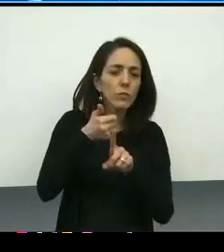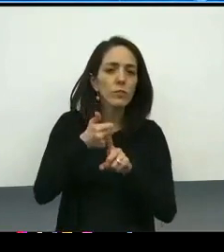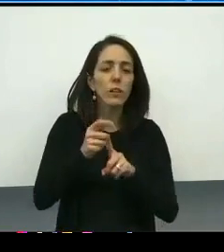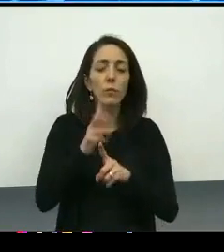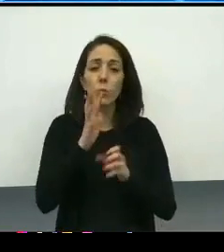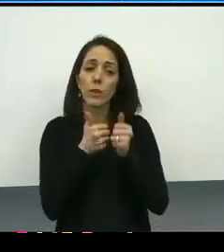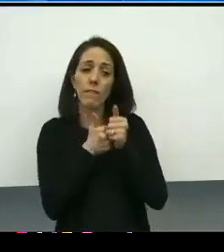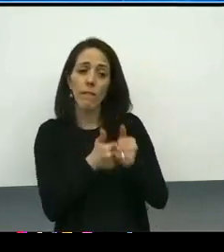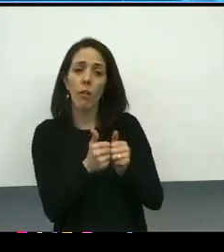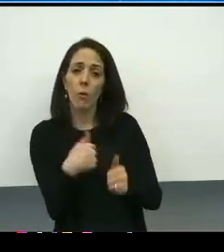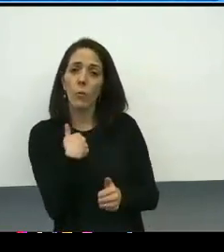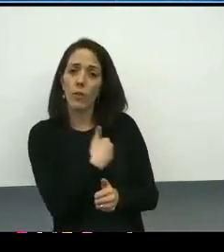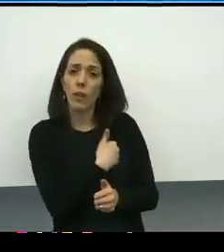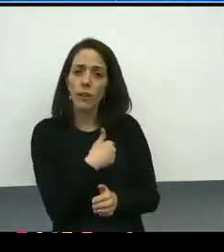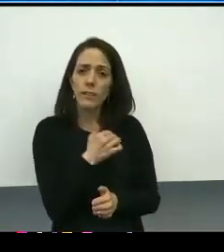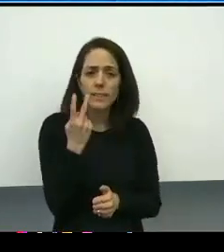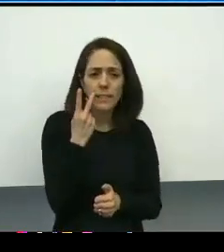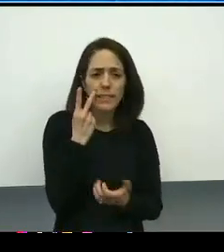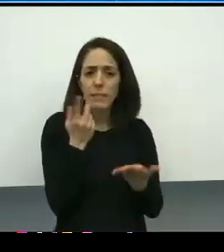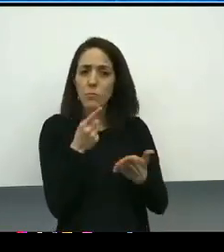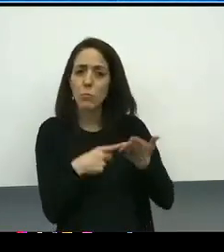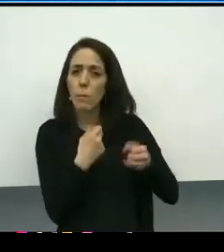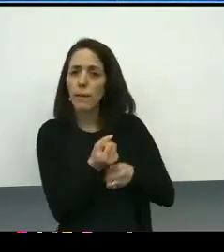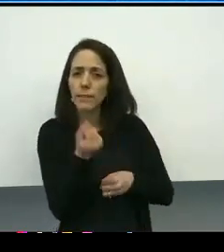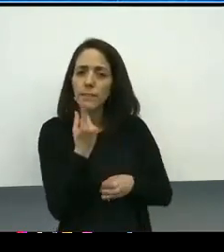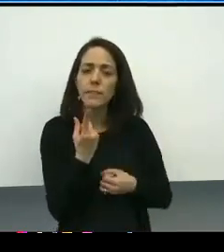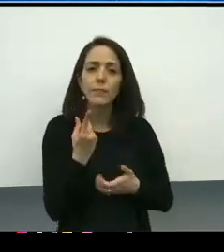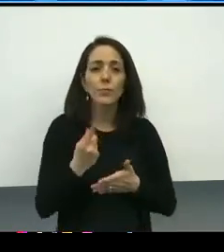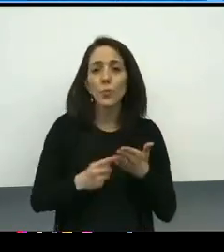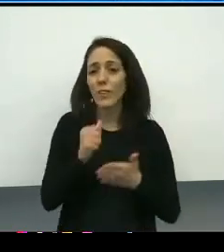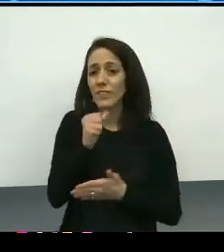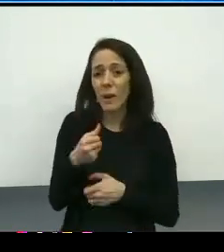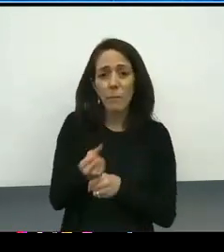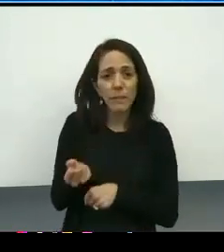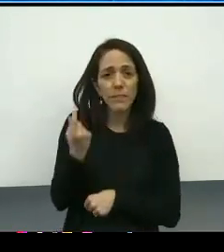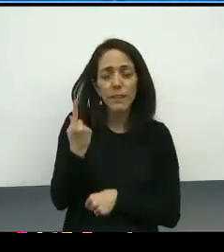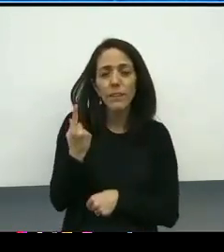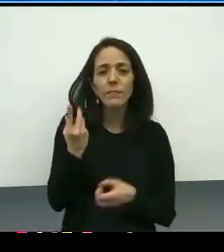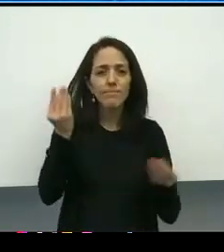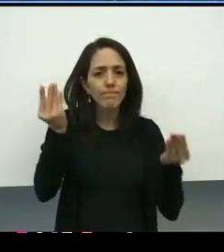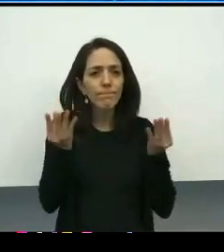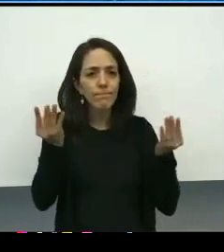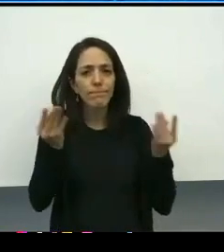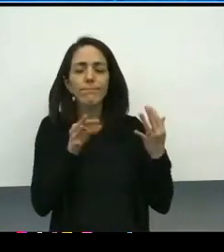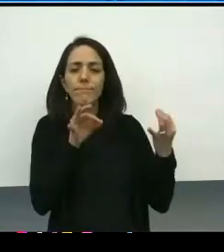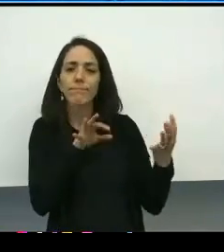to basically say, that makes sense, that doesn't make sense. And so we've worked with the strategic communications team